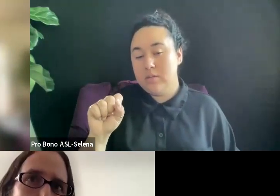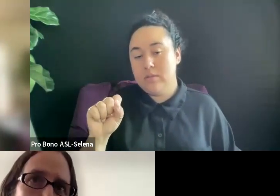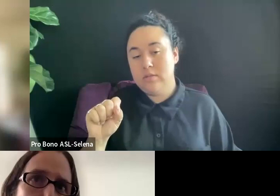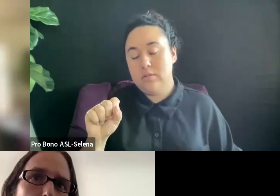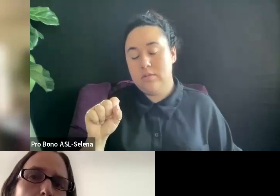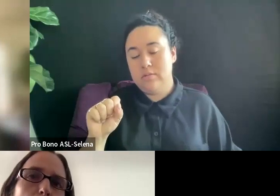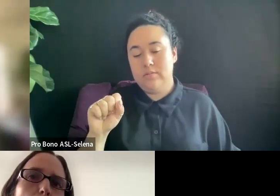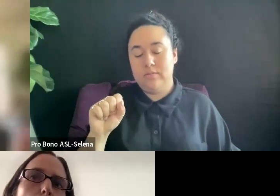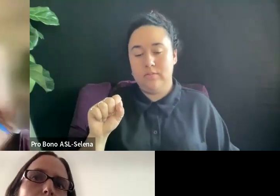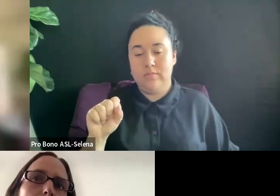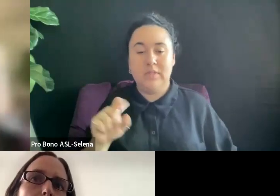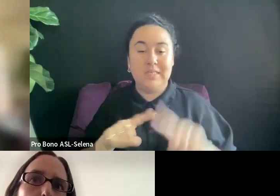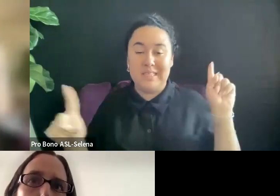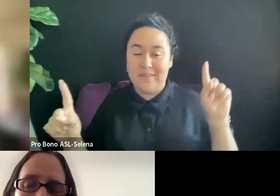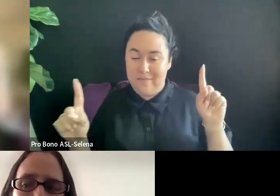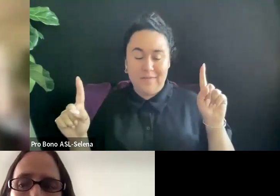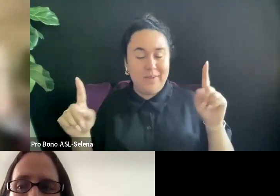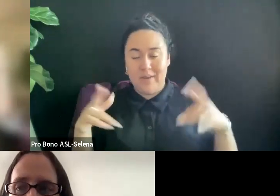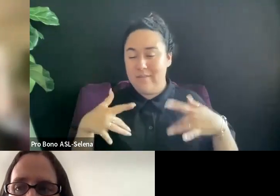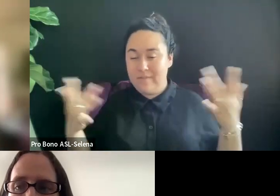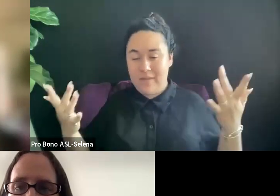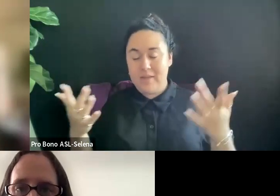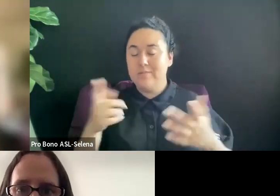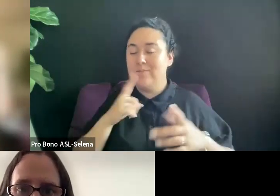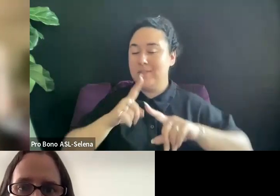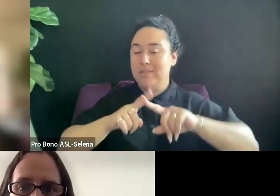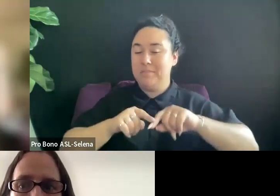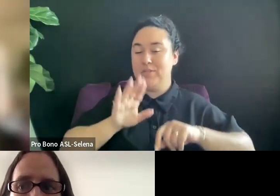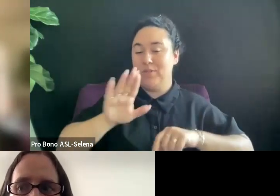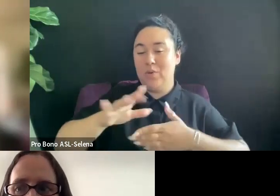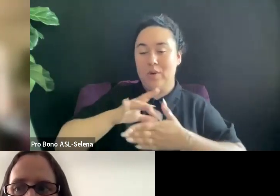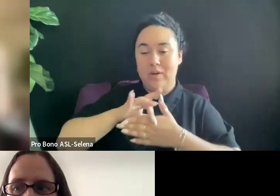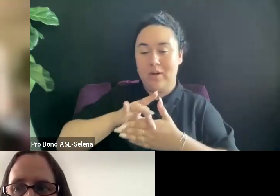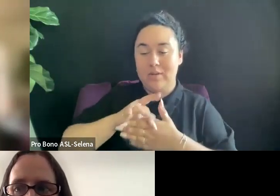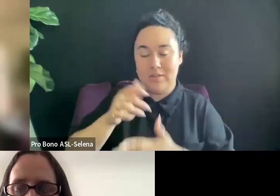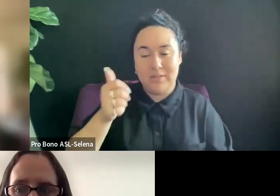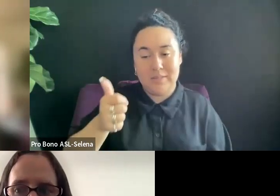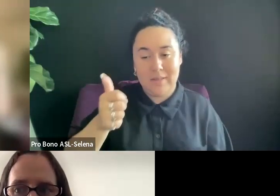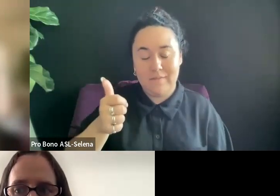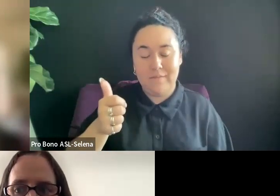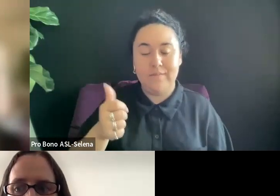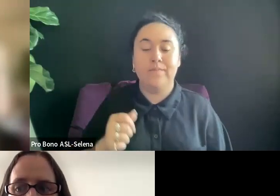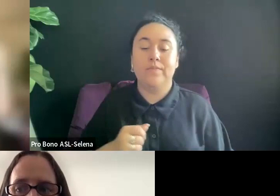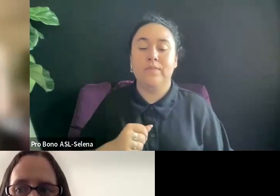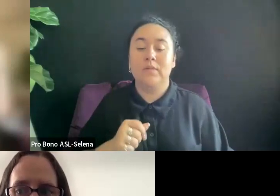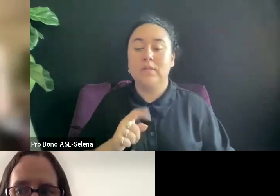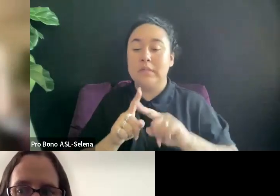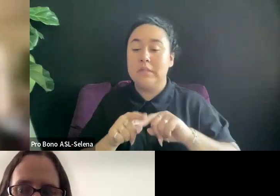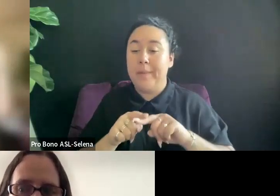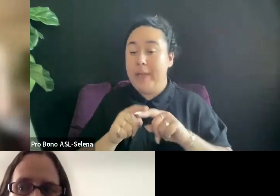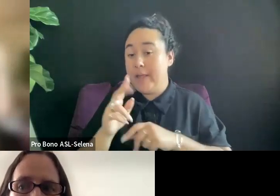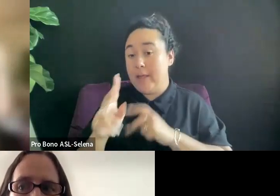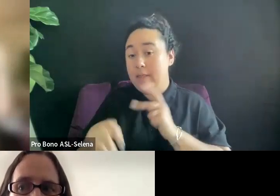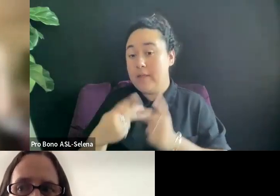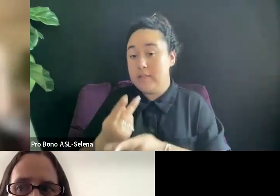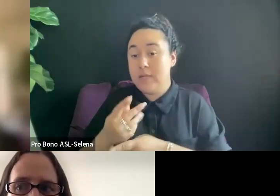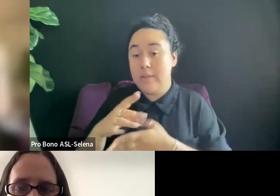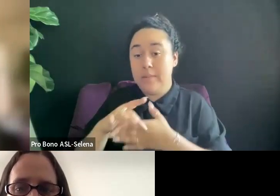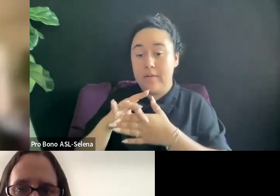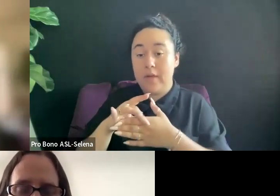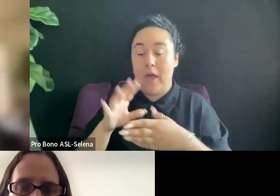IT DEPENDS ON YOUR TYPE OF CONTENT AND BASED ON YOUR TYPE OF CONTENT, I WOULD FIND OR FOCUS ON